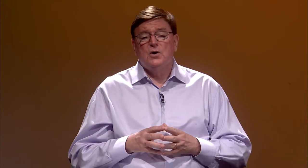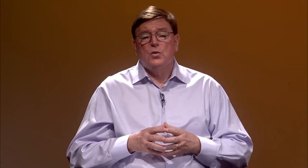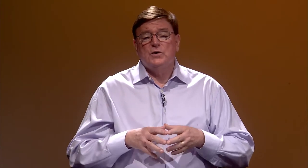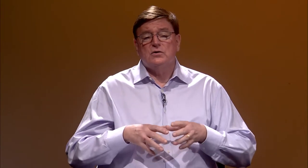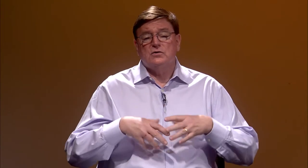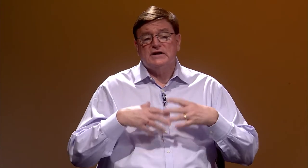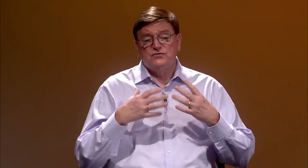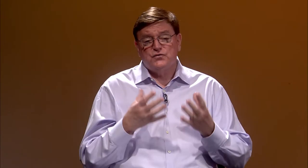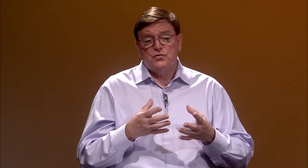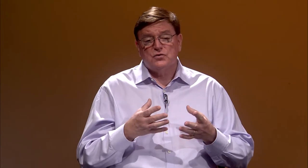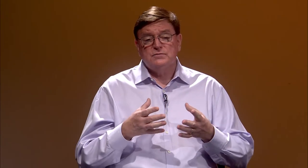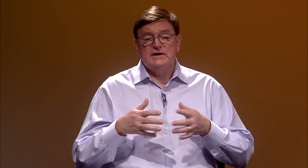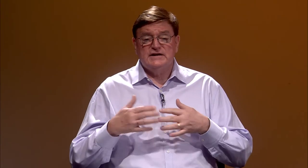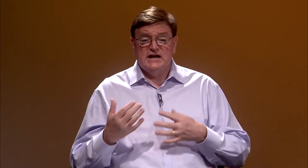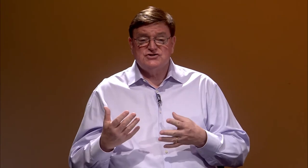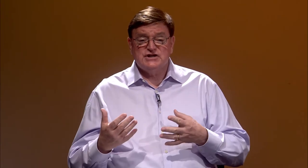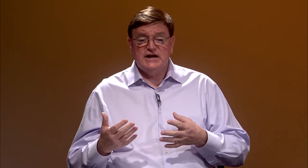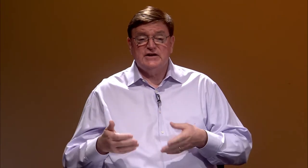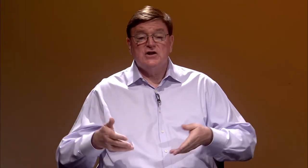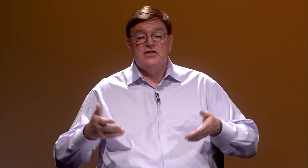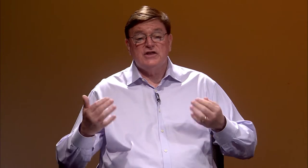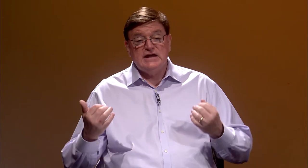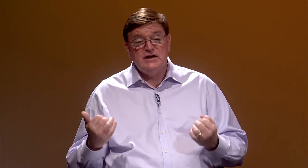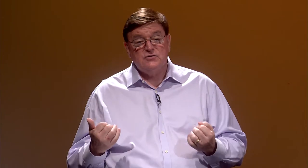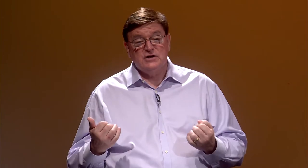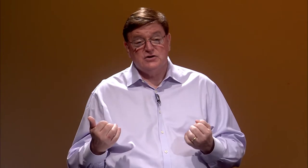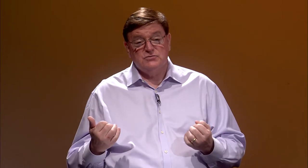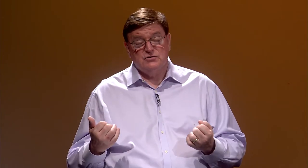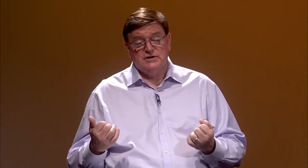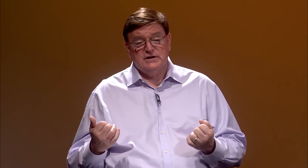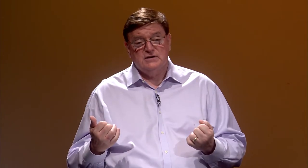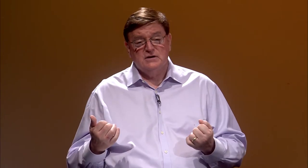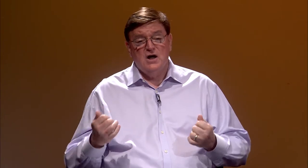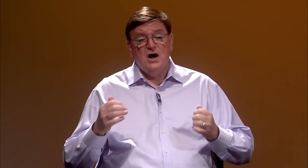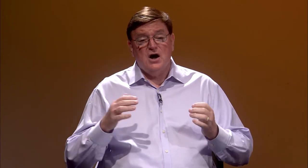will inform and educate the hearing community